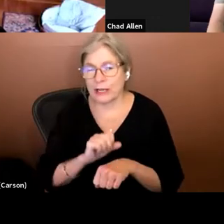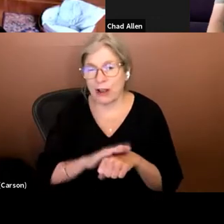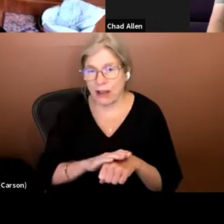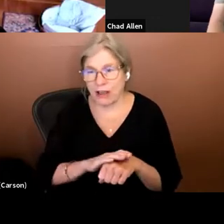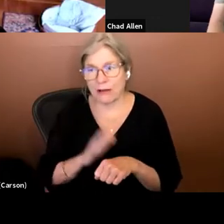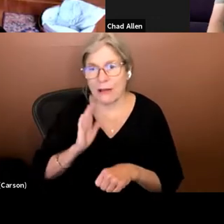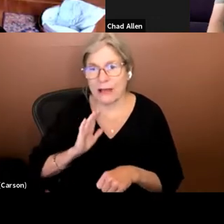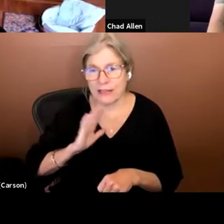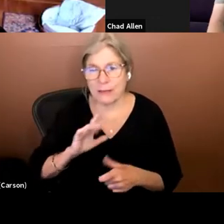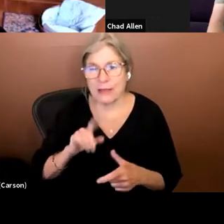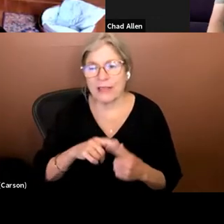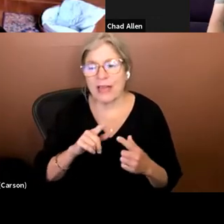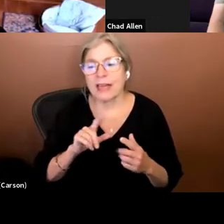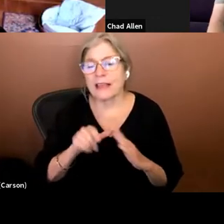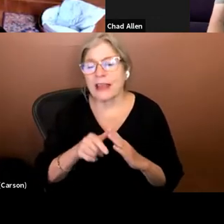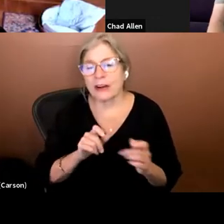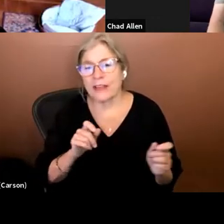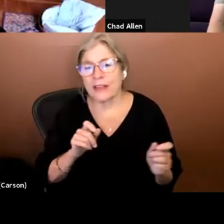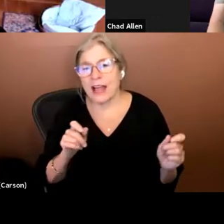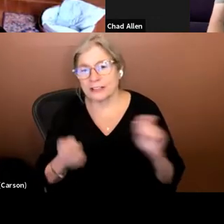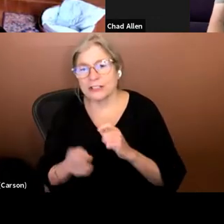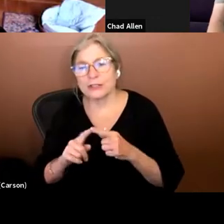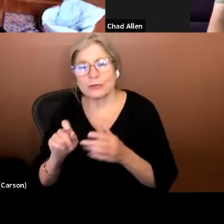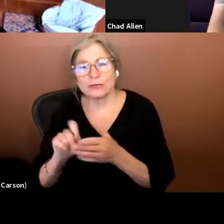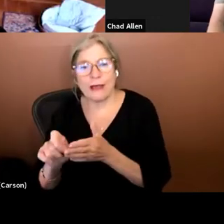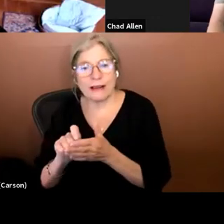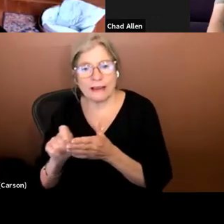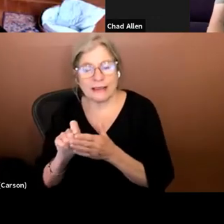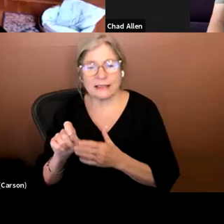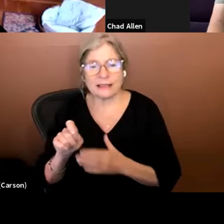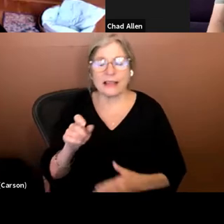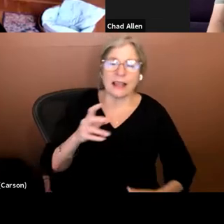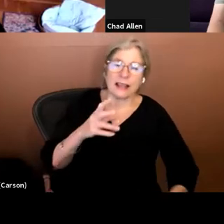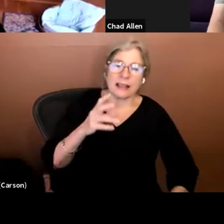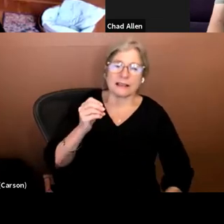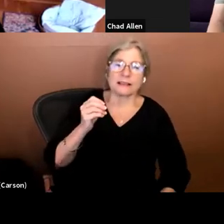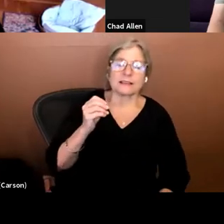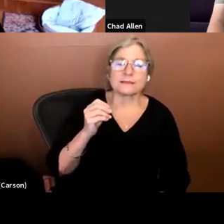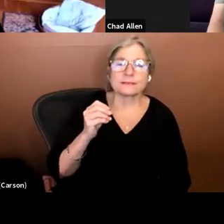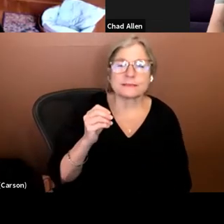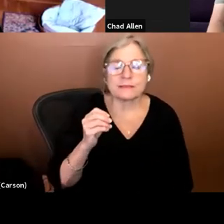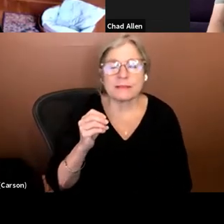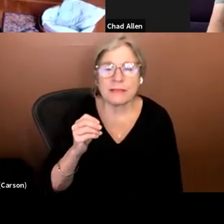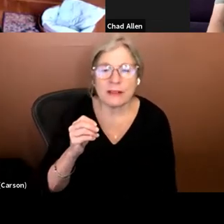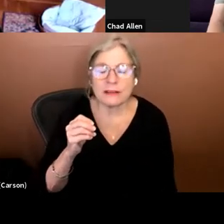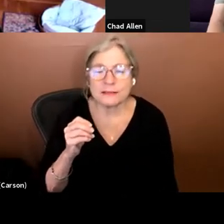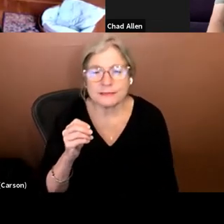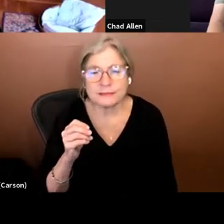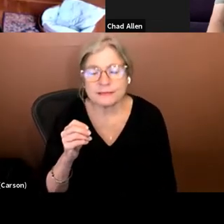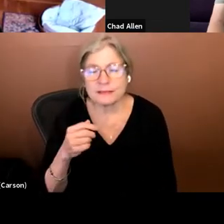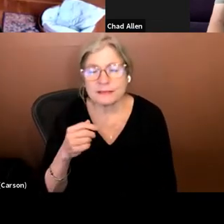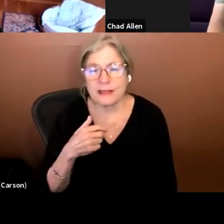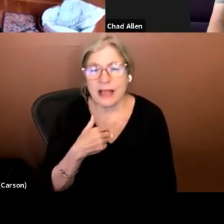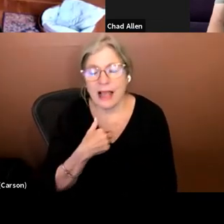evolved into writing. And thought about